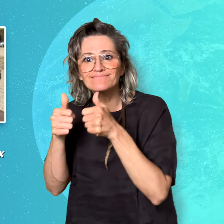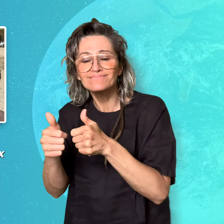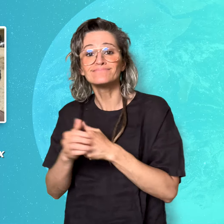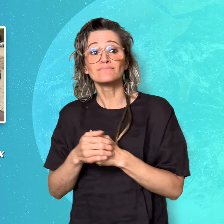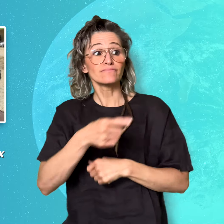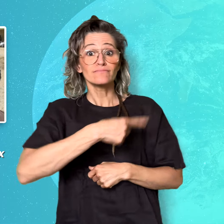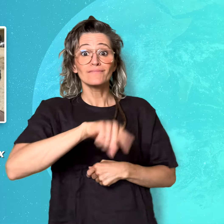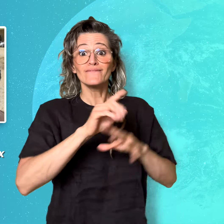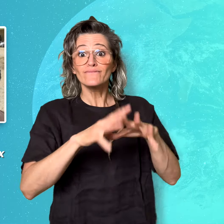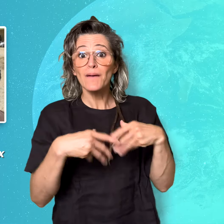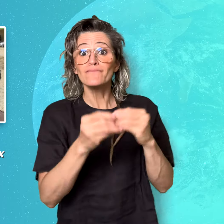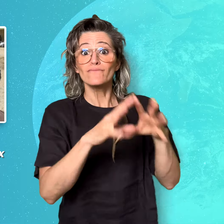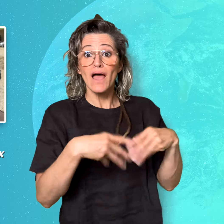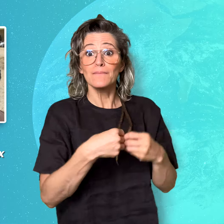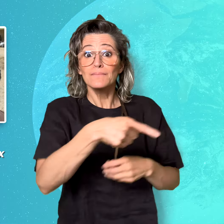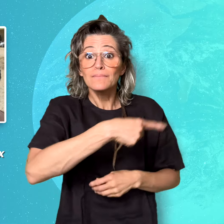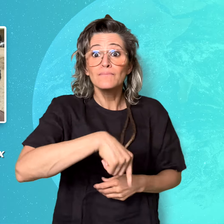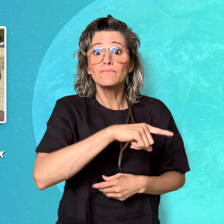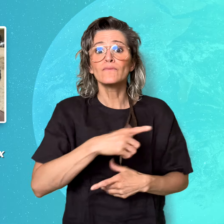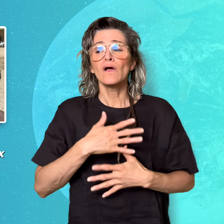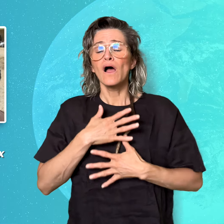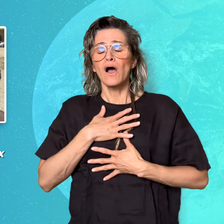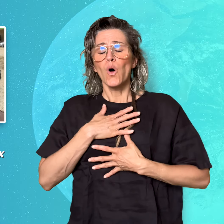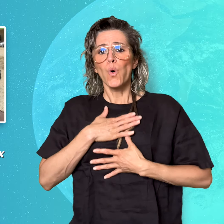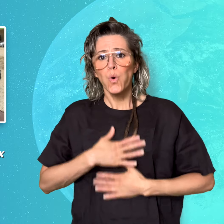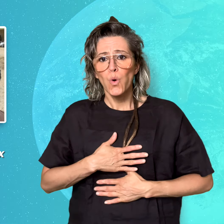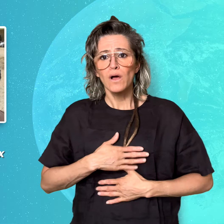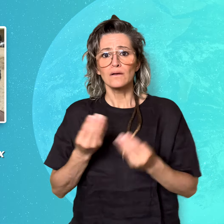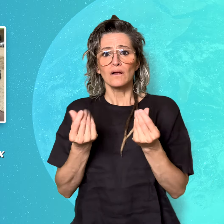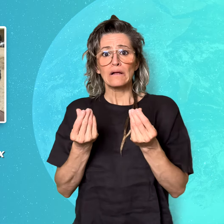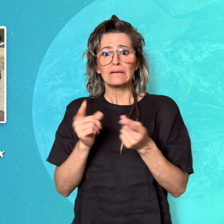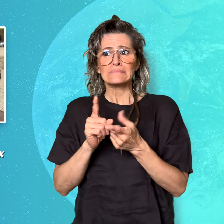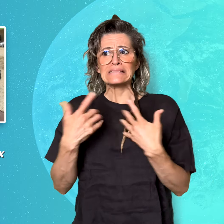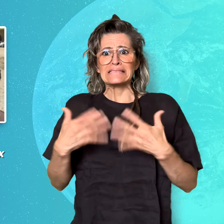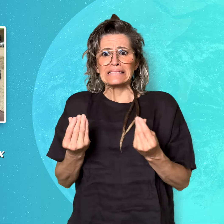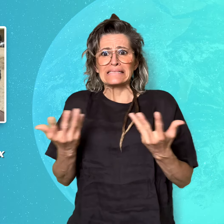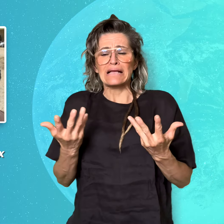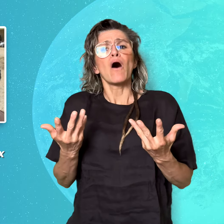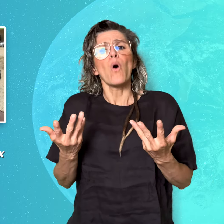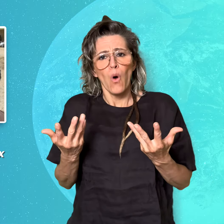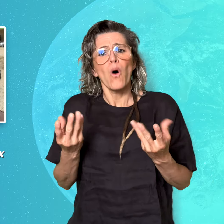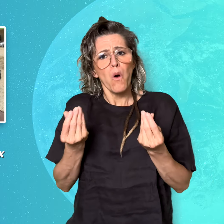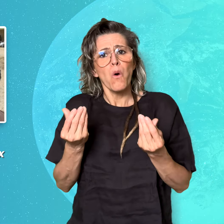that there is less financial pressure to send their